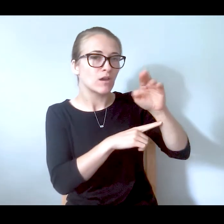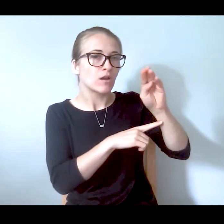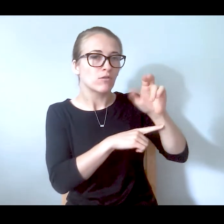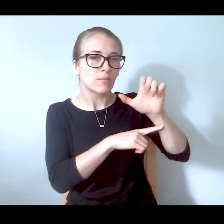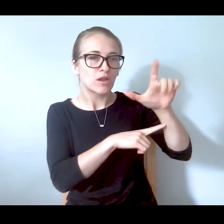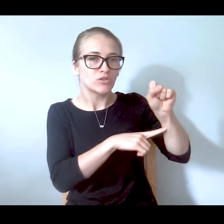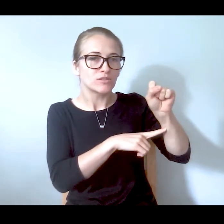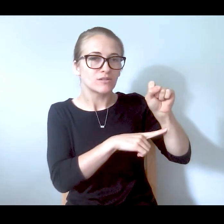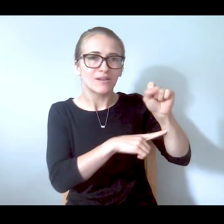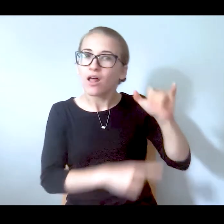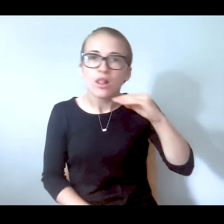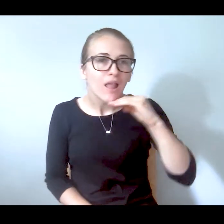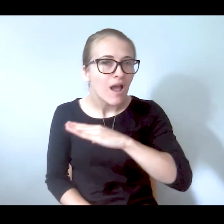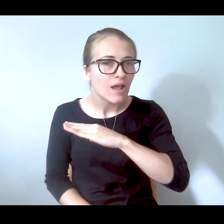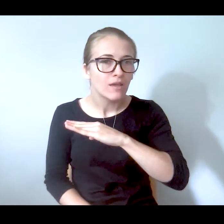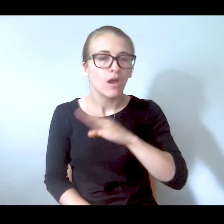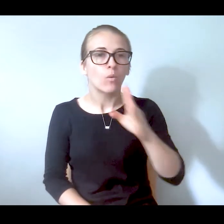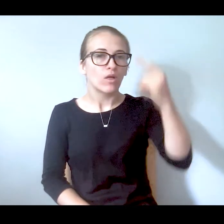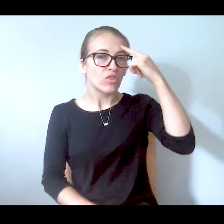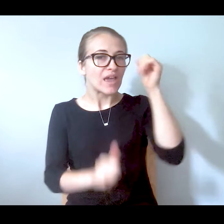going to think anything could be a treat to your